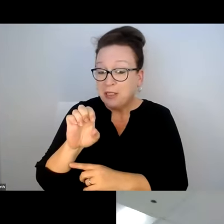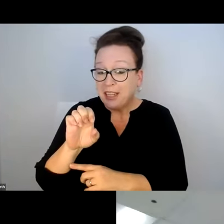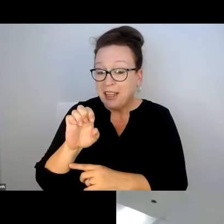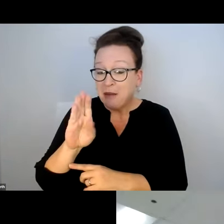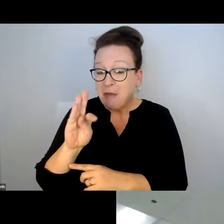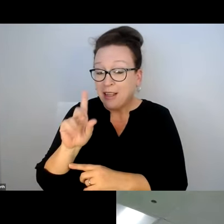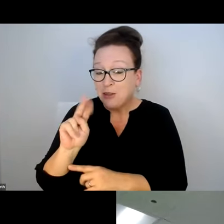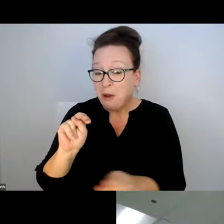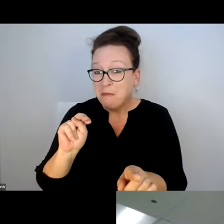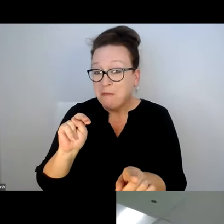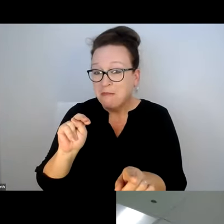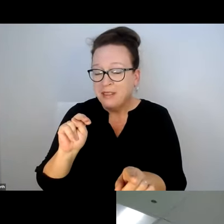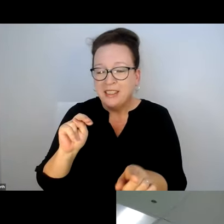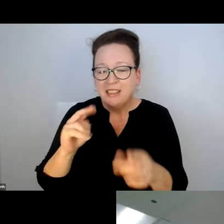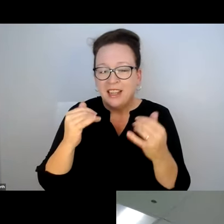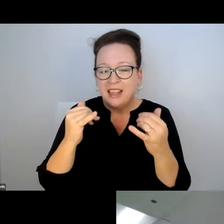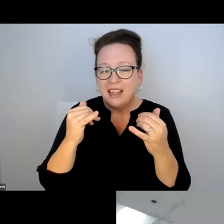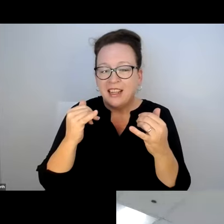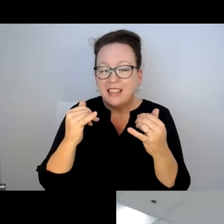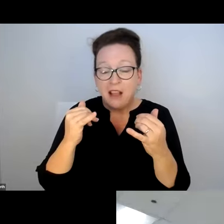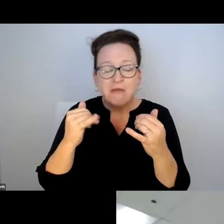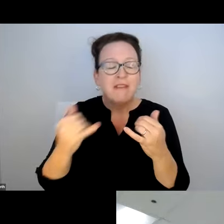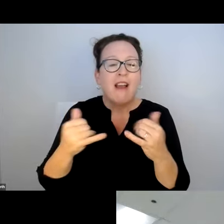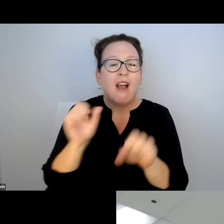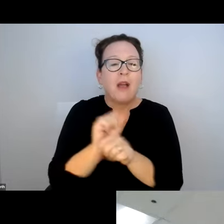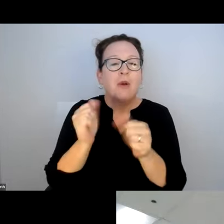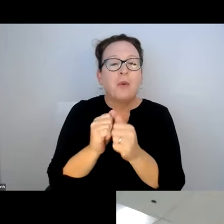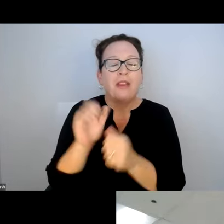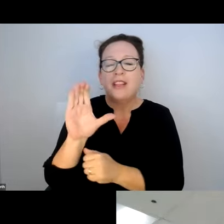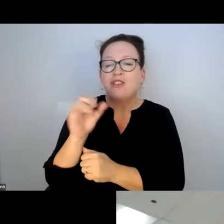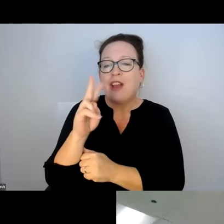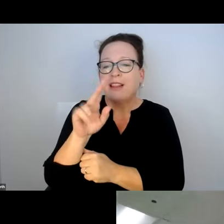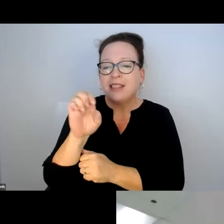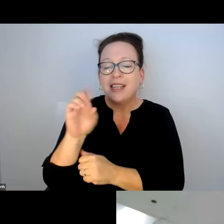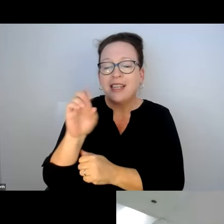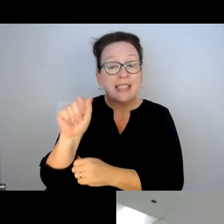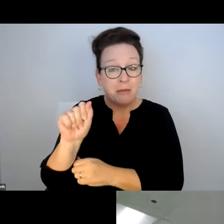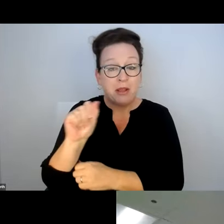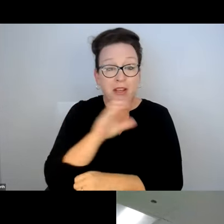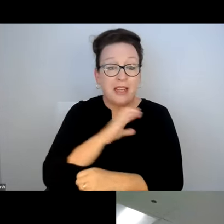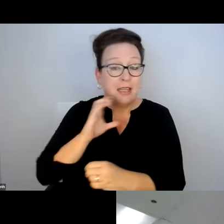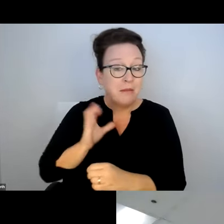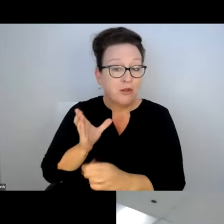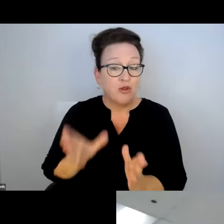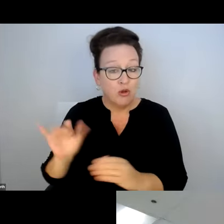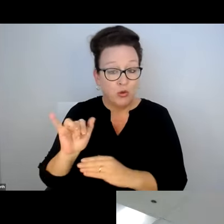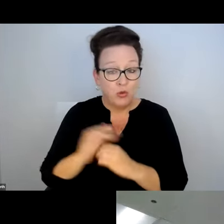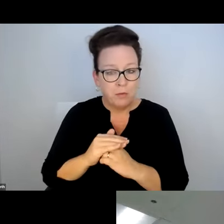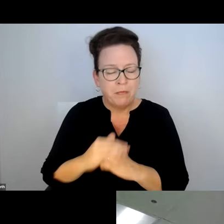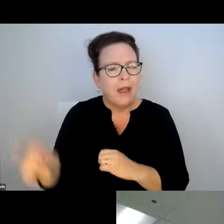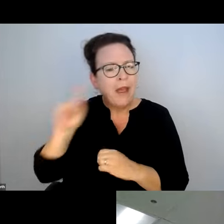I'M SUSIE BACKSTRON. DISABILITY PEER ADVOCATE